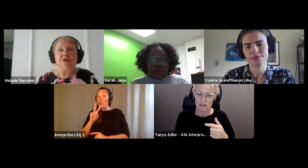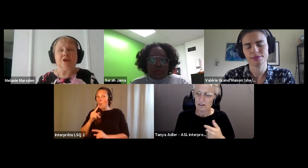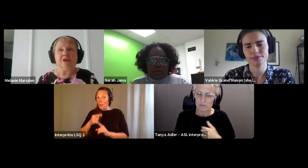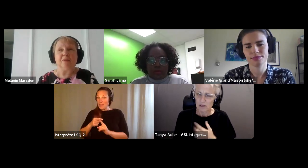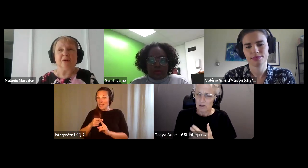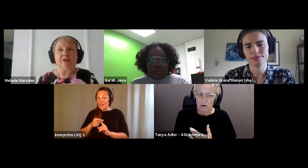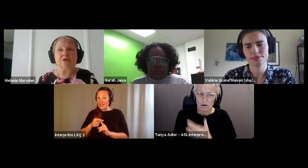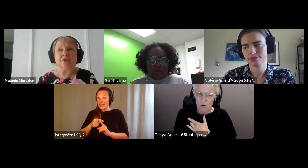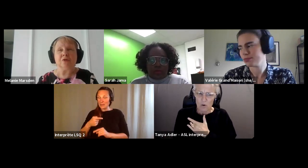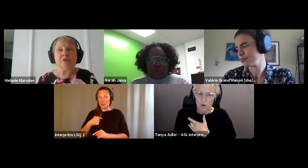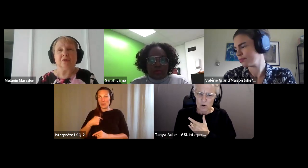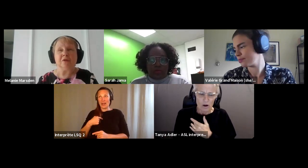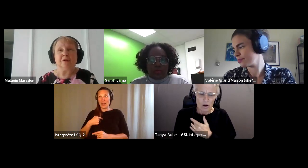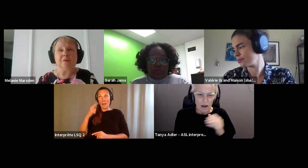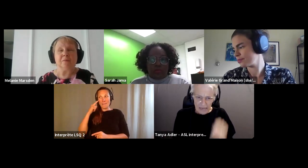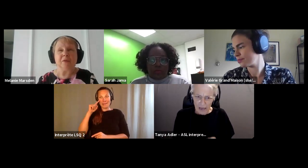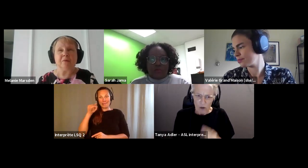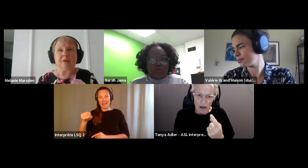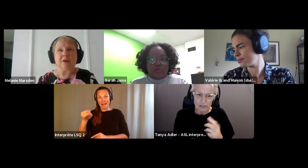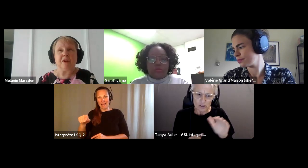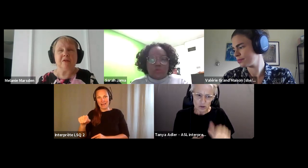Melanie Marsden: She could have been one of those children that were very.